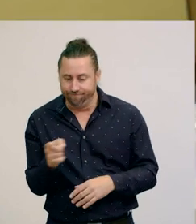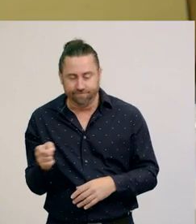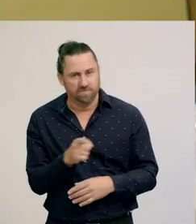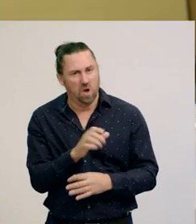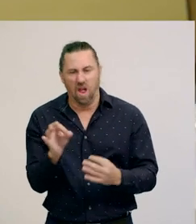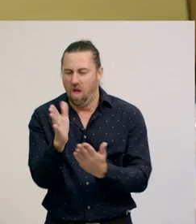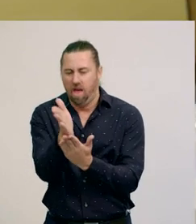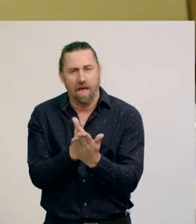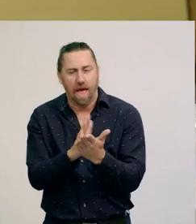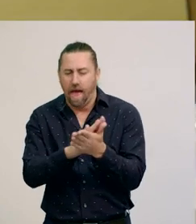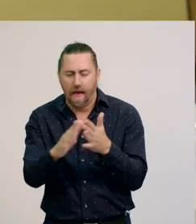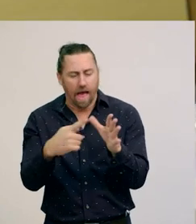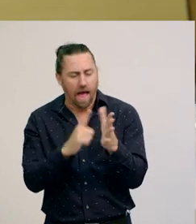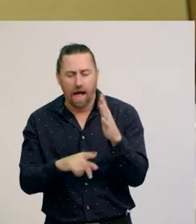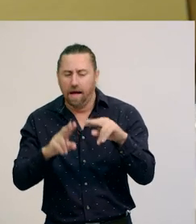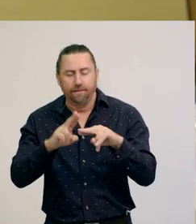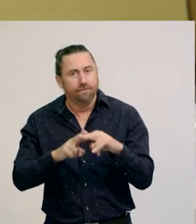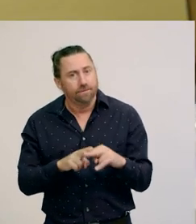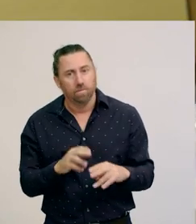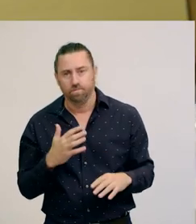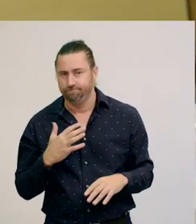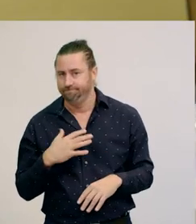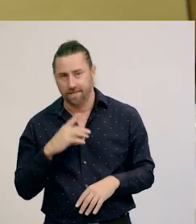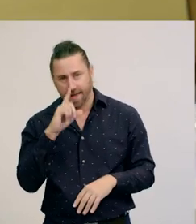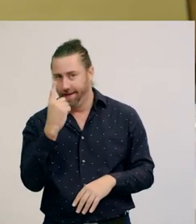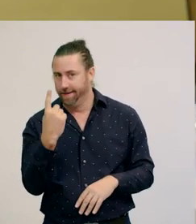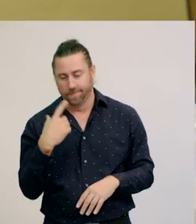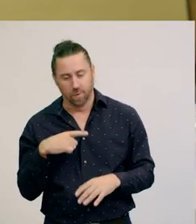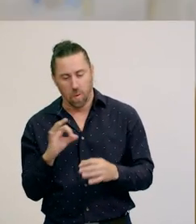They are not halves because they are not equal.